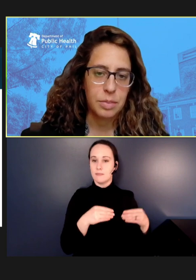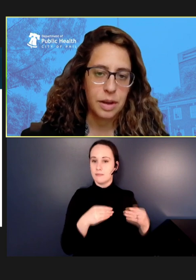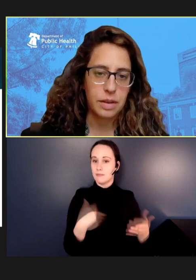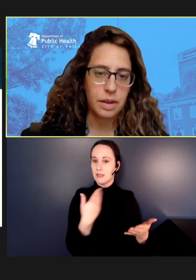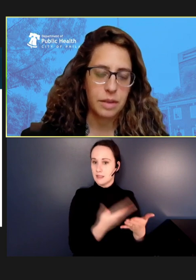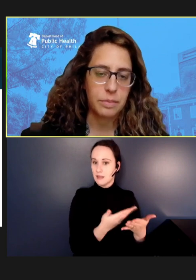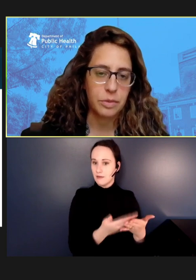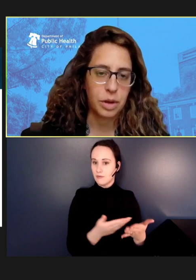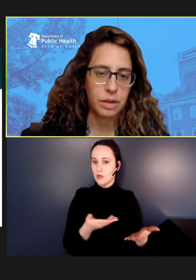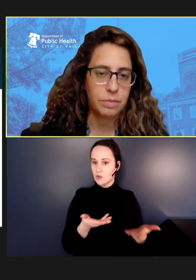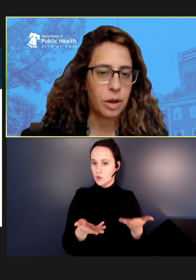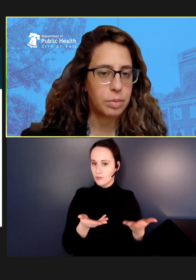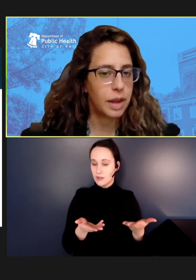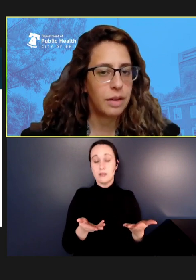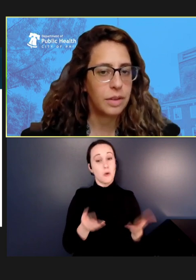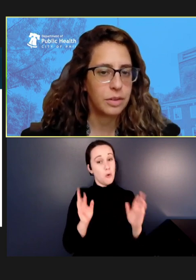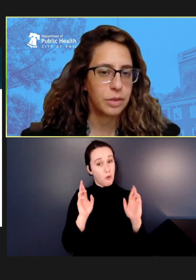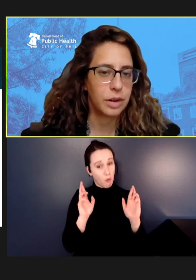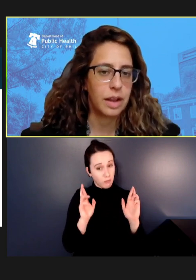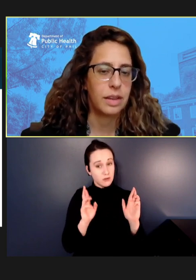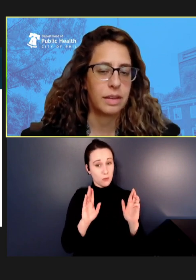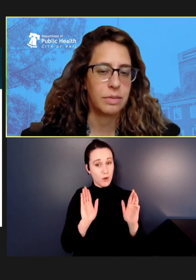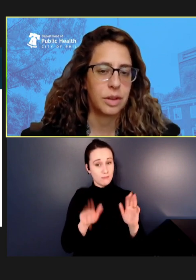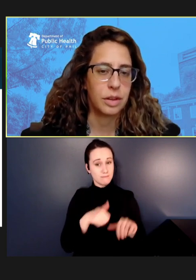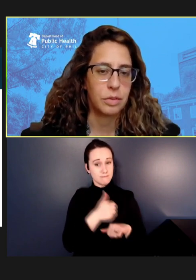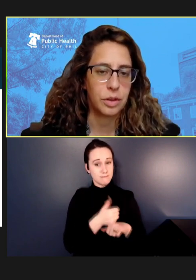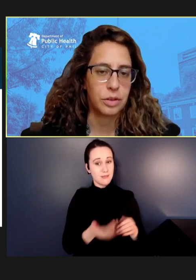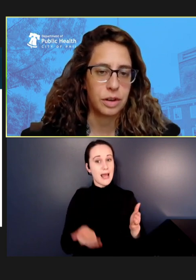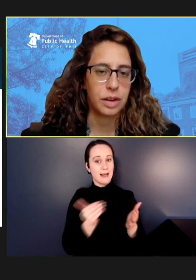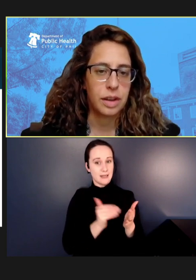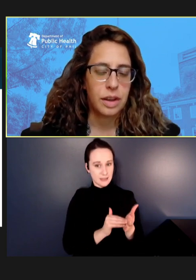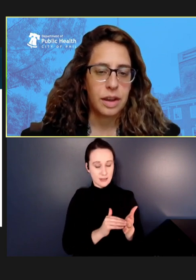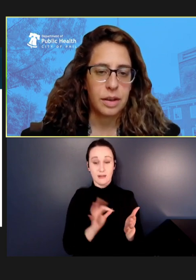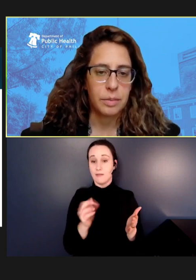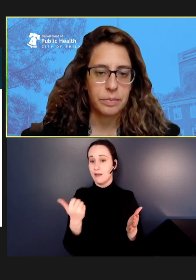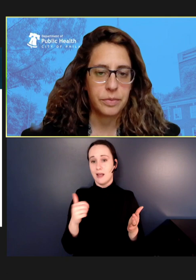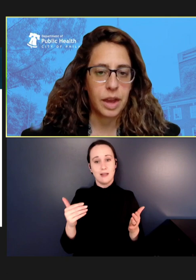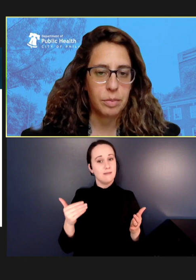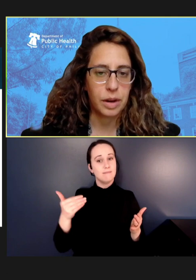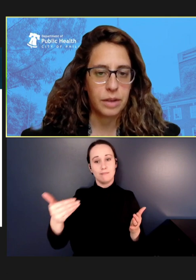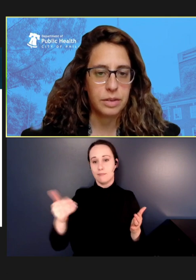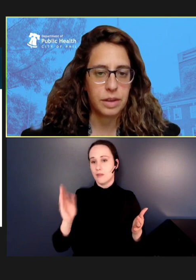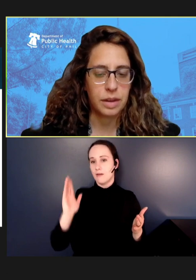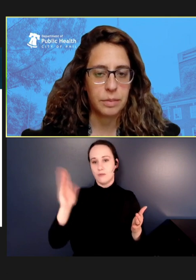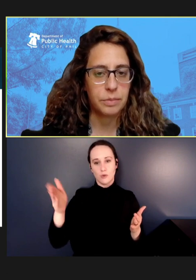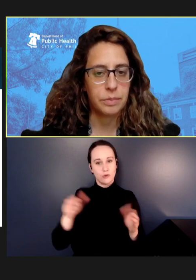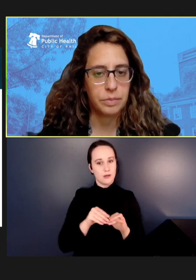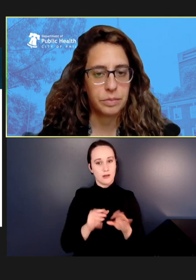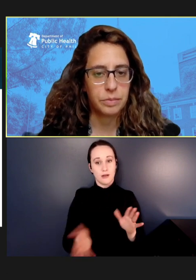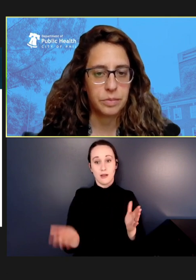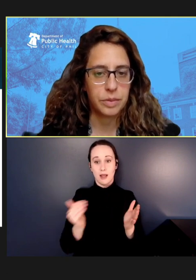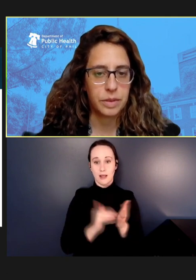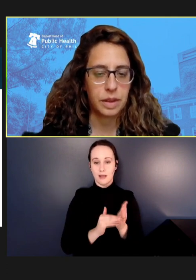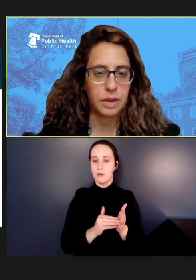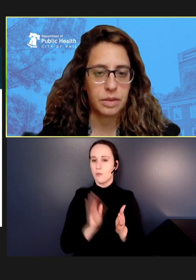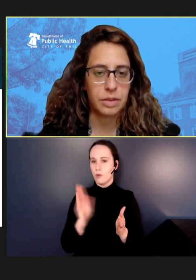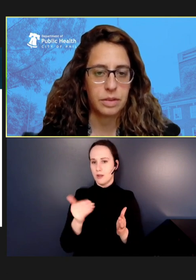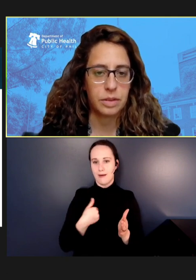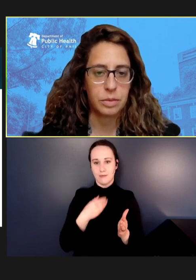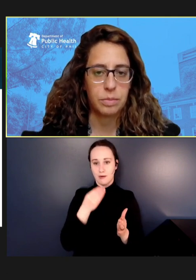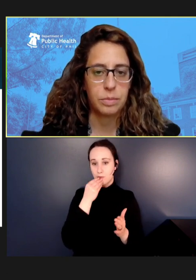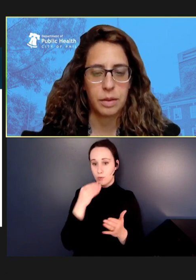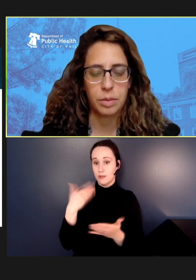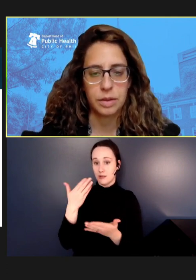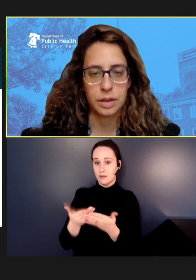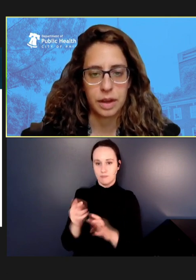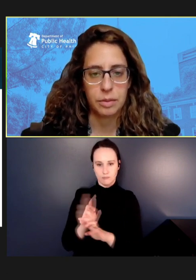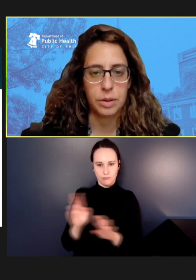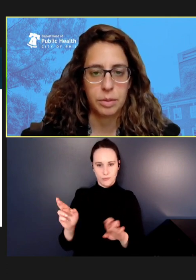but we hope to have this for any, you know, future outbreaks to be able to help people